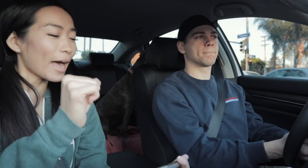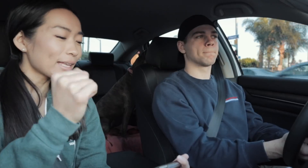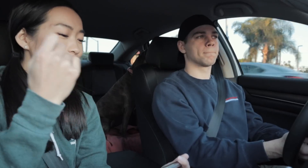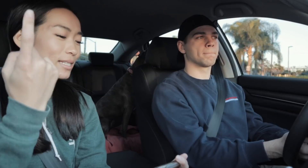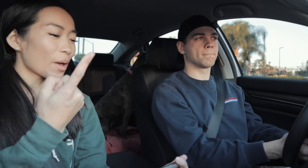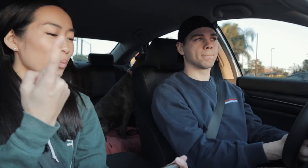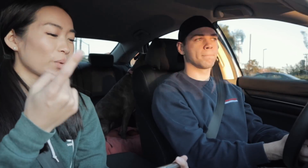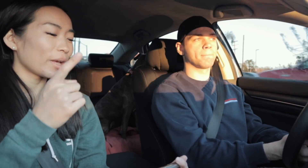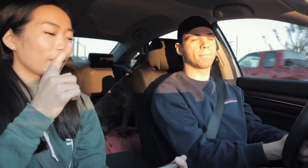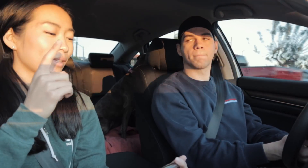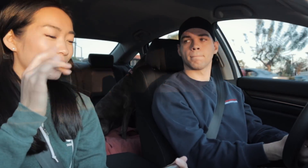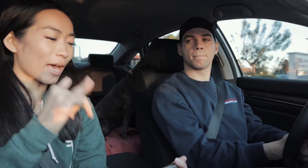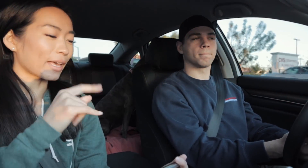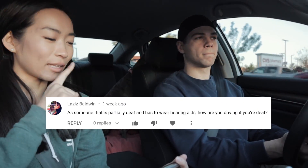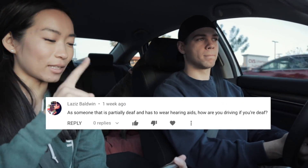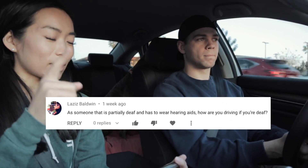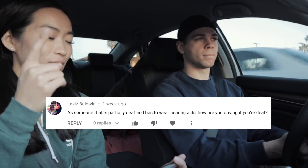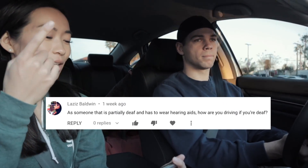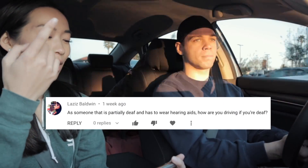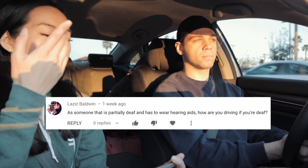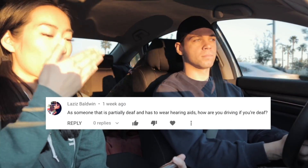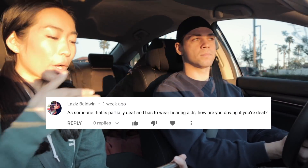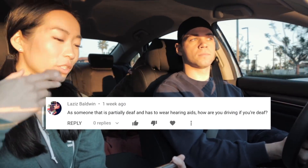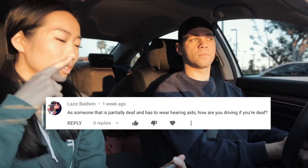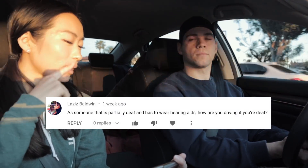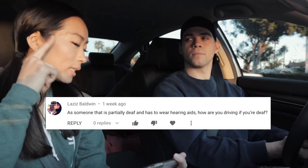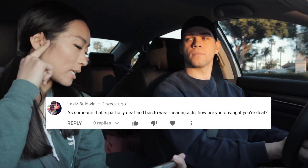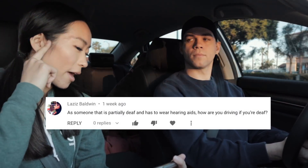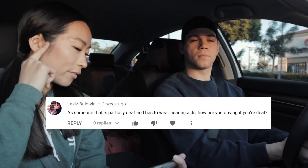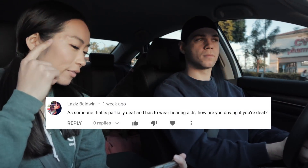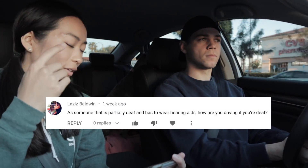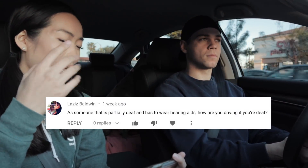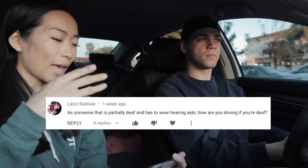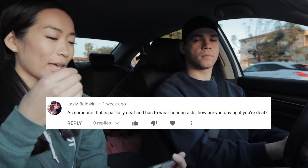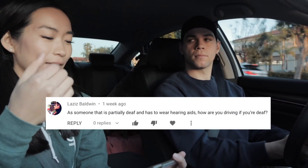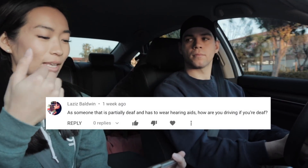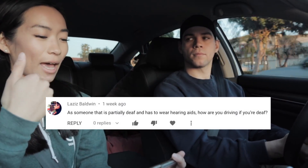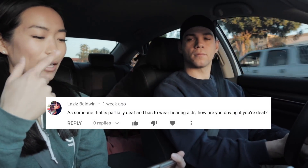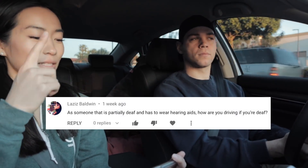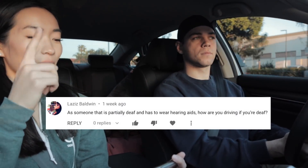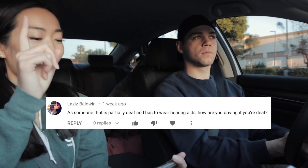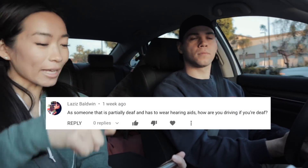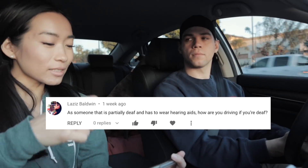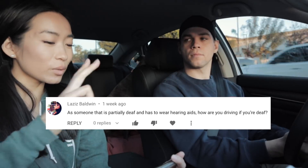E: As someone that is partially deaf and has to